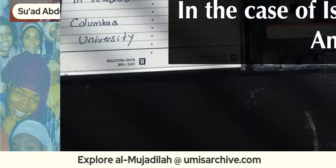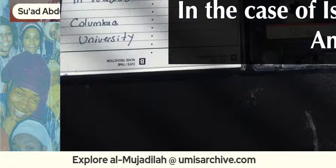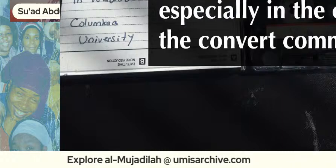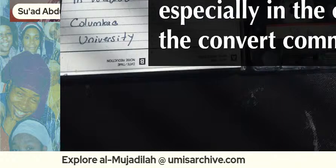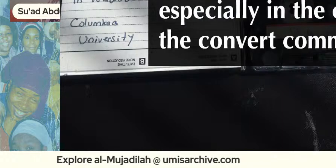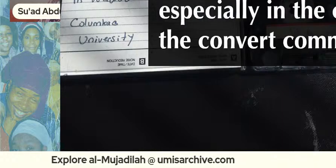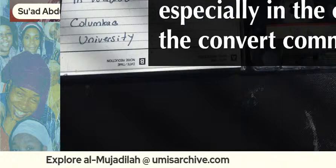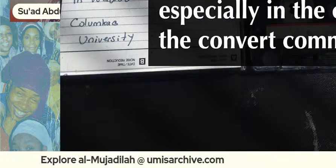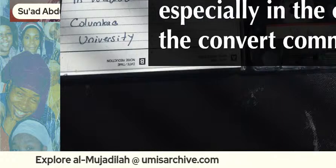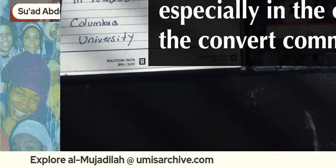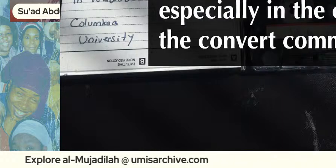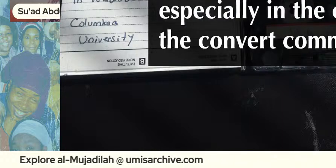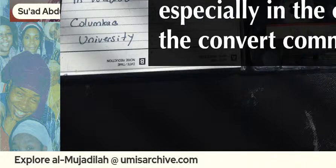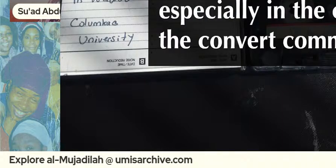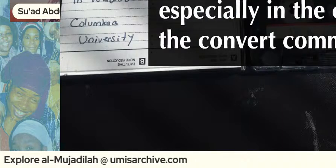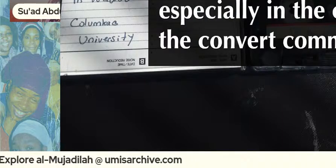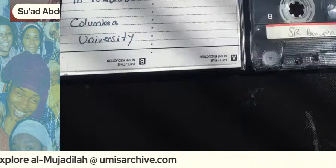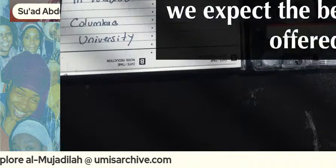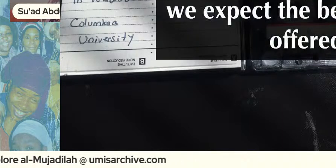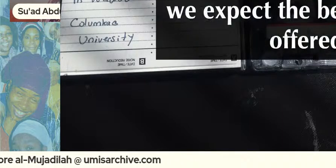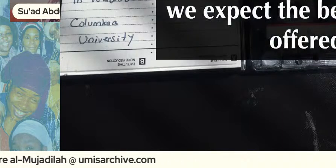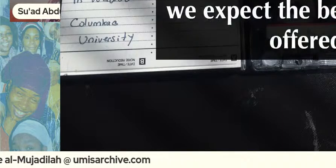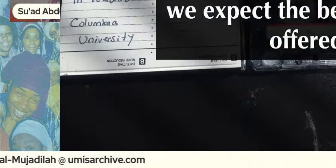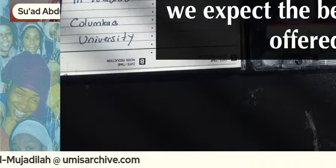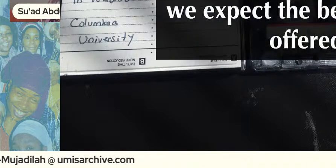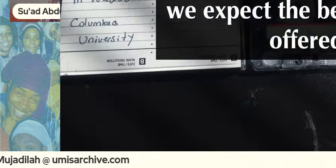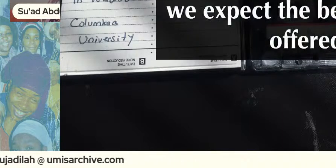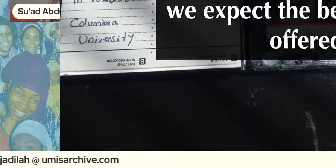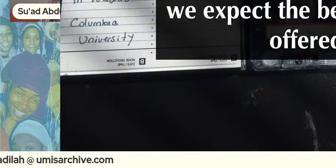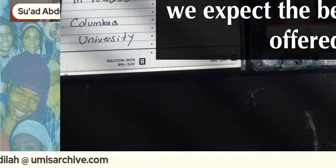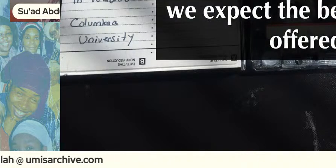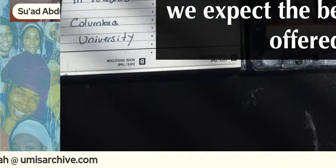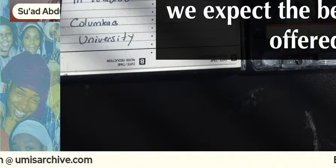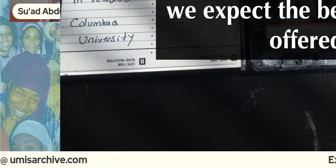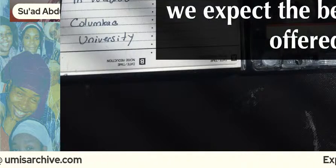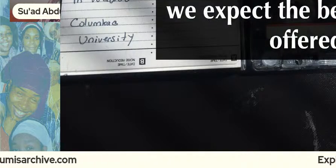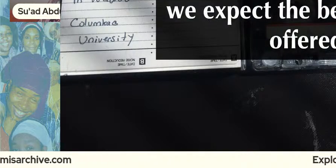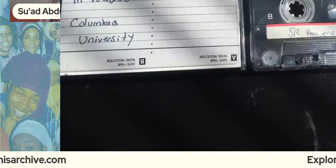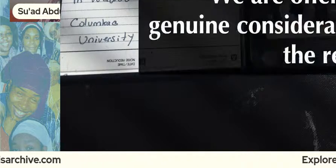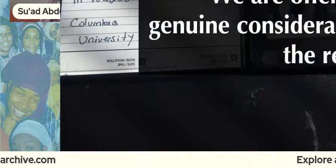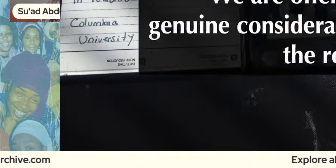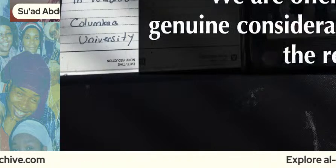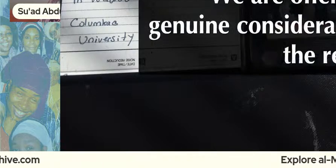especially in the case of the congo community we expect the best and often least we are